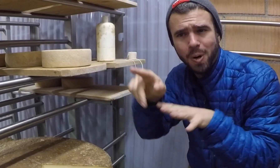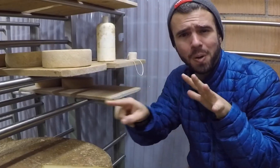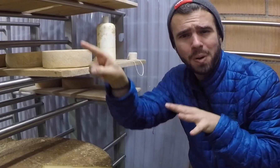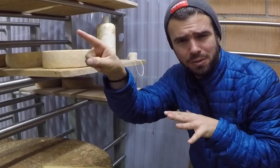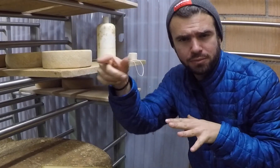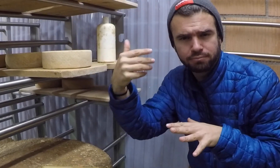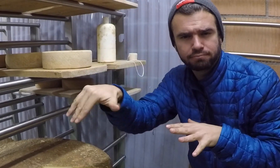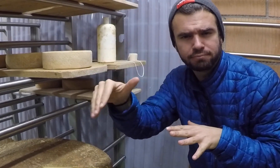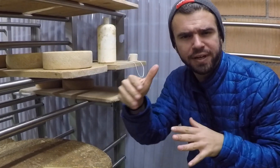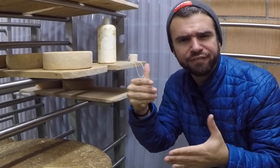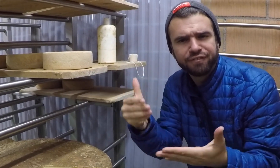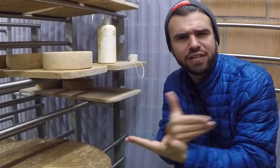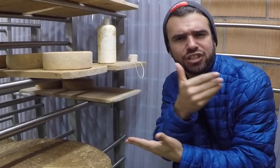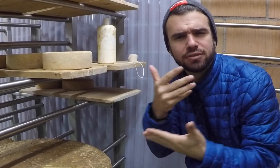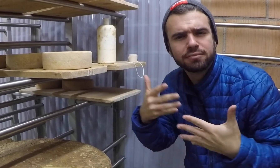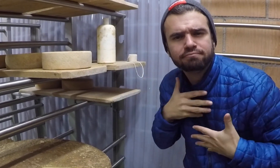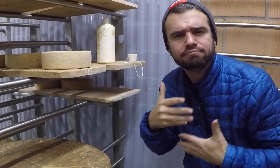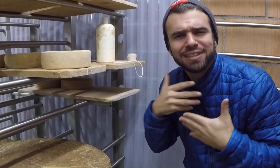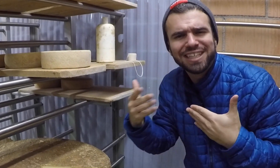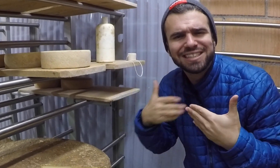actively and consume all natural food.